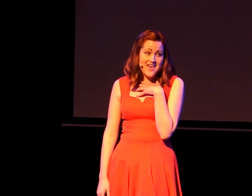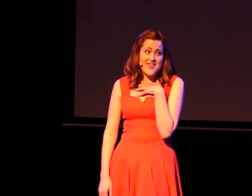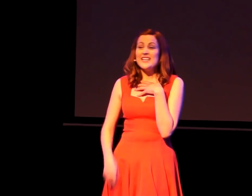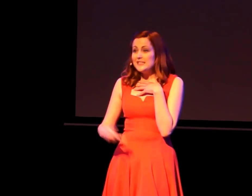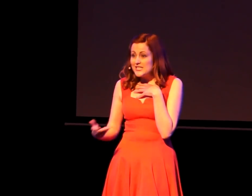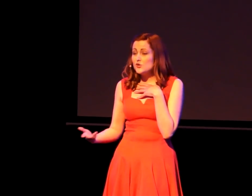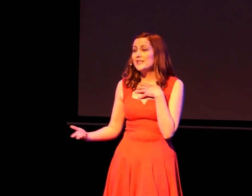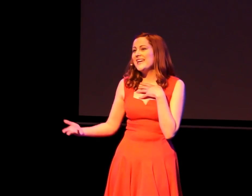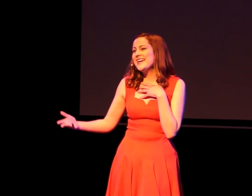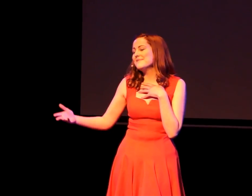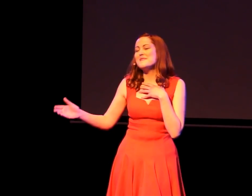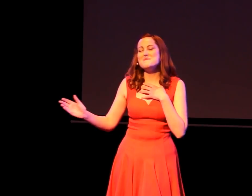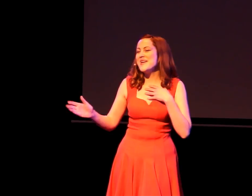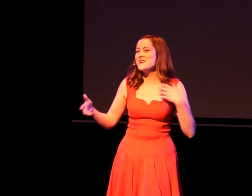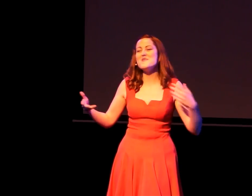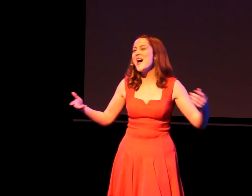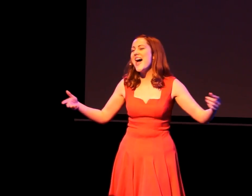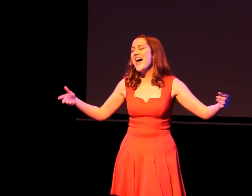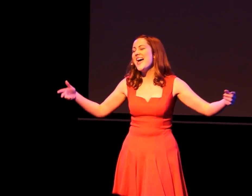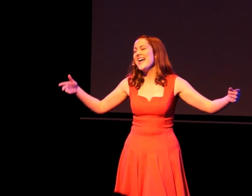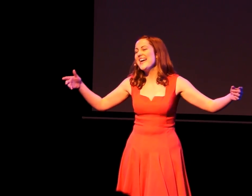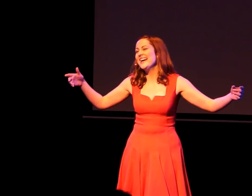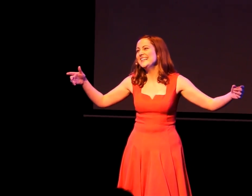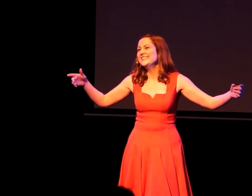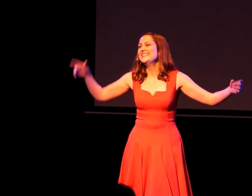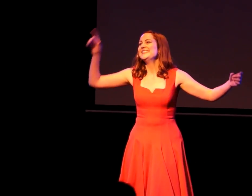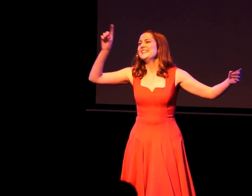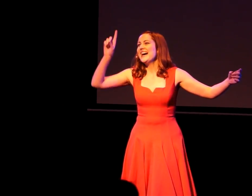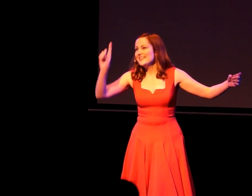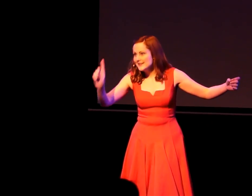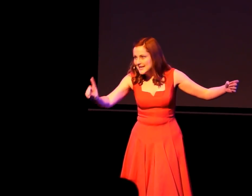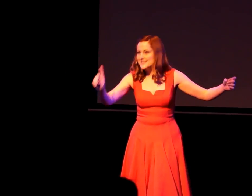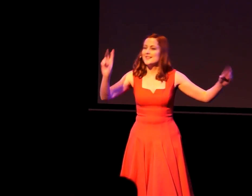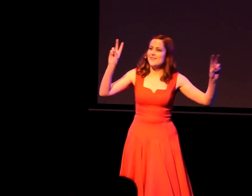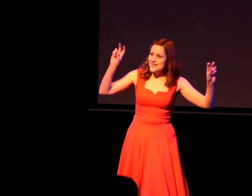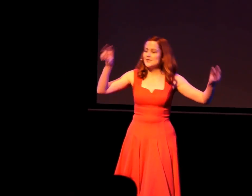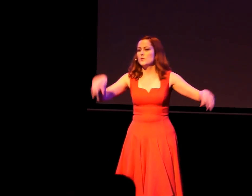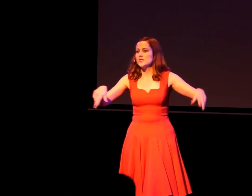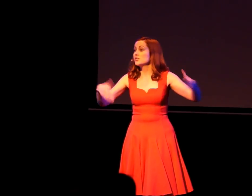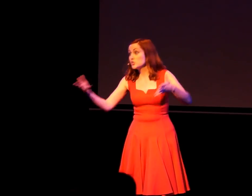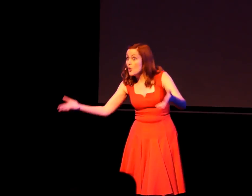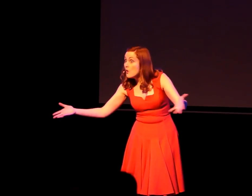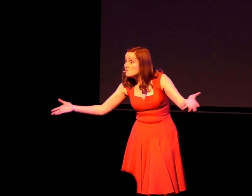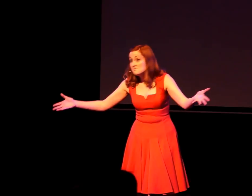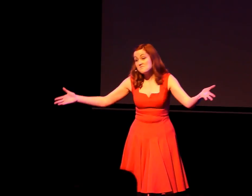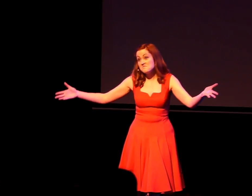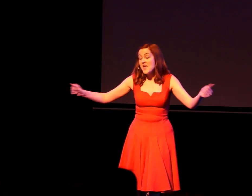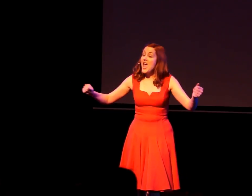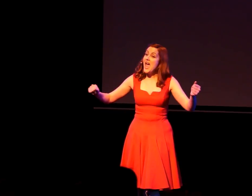'that literally blew me away!' unless 'that' was a storm